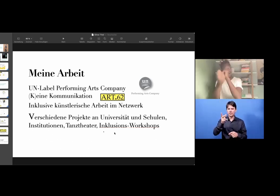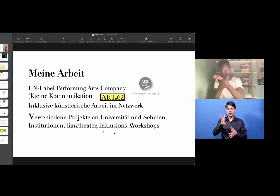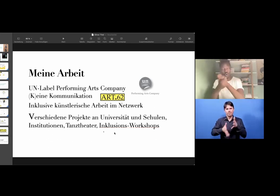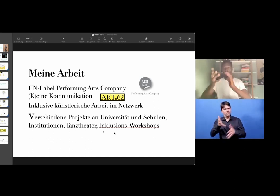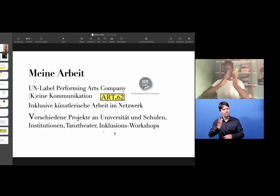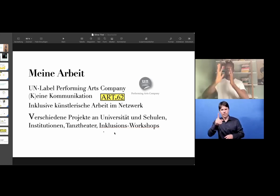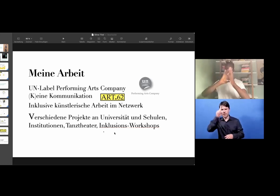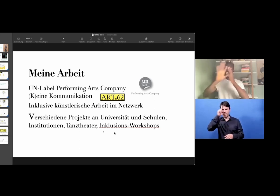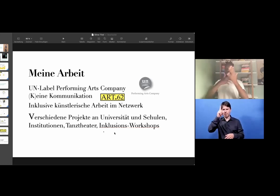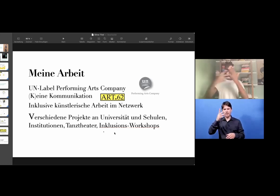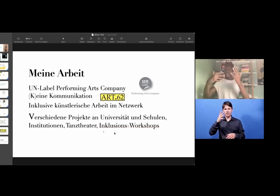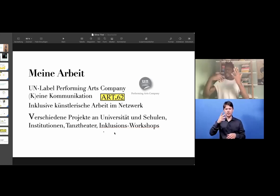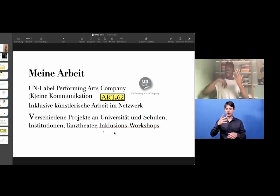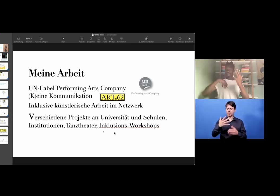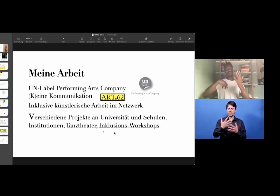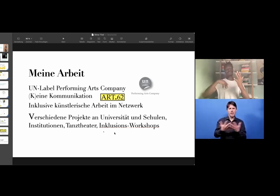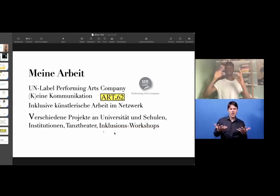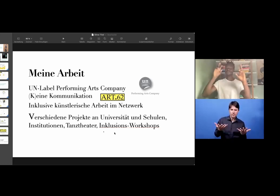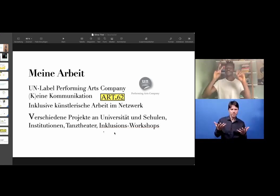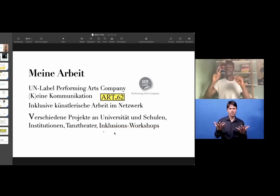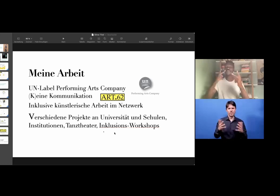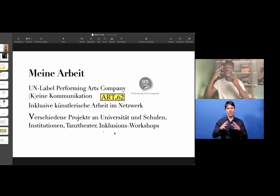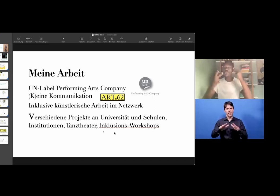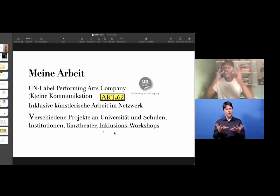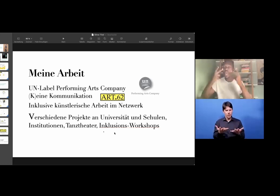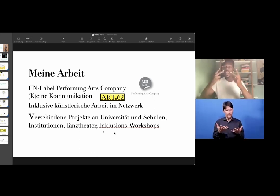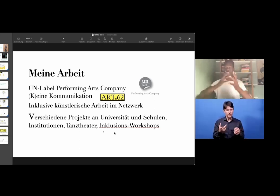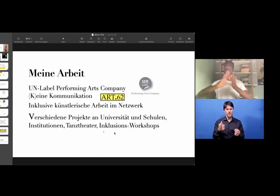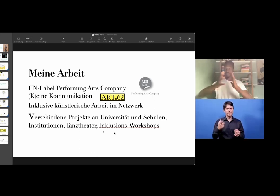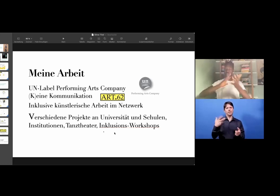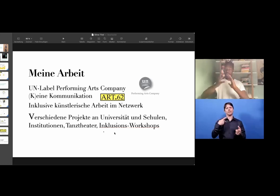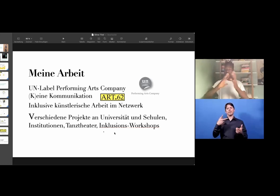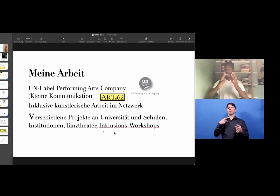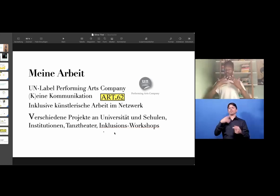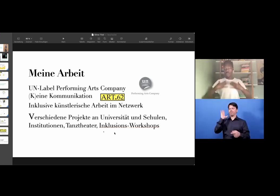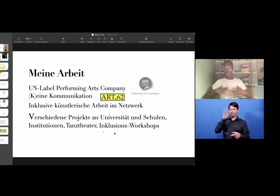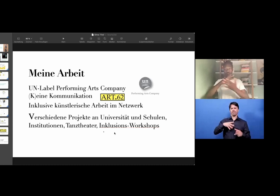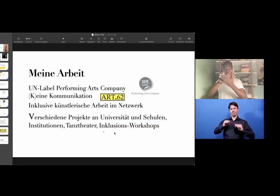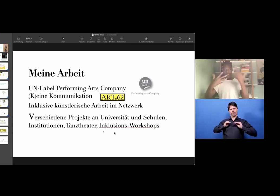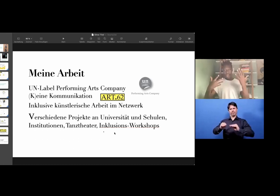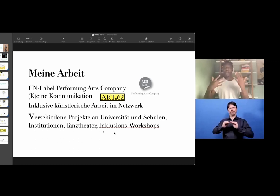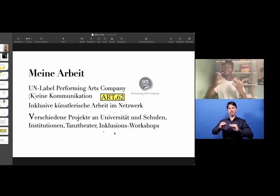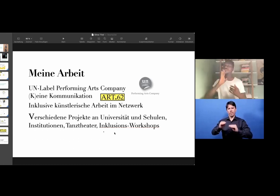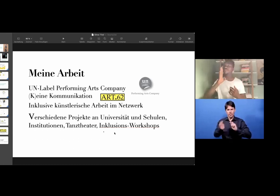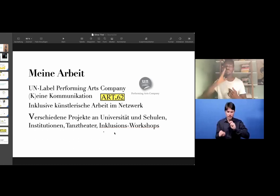it's not really a problem. Of course, we use sign language, but sometimes we just use visual communication.